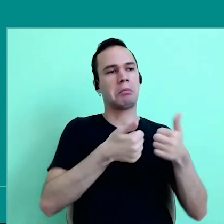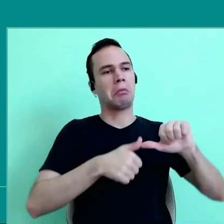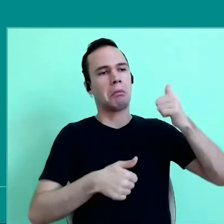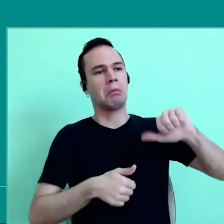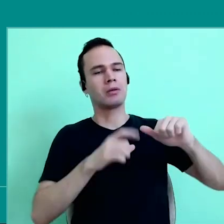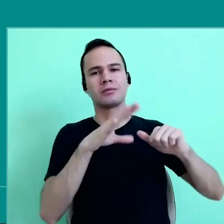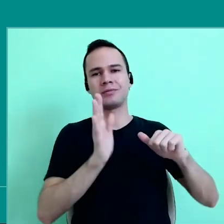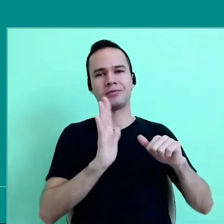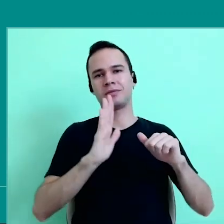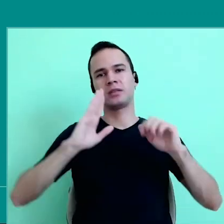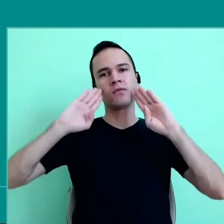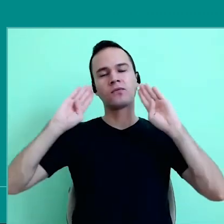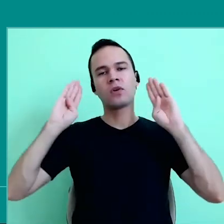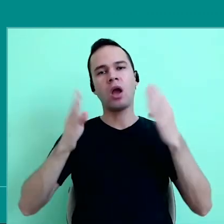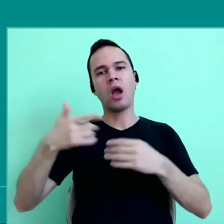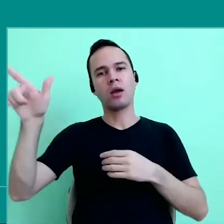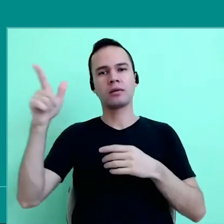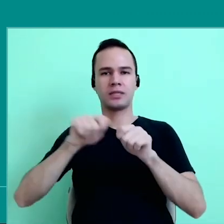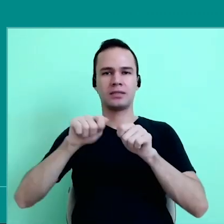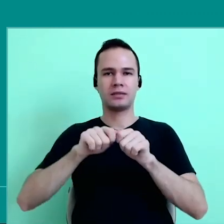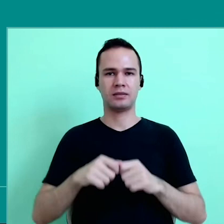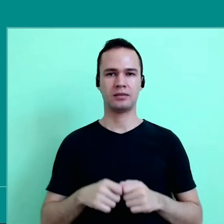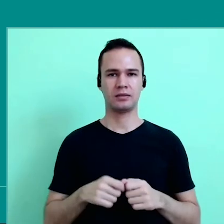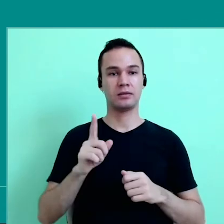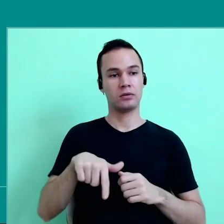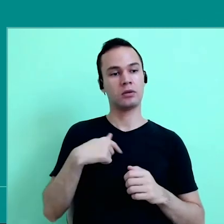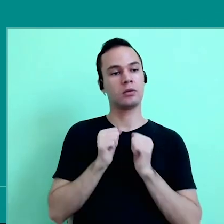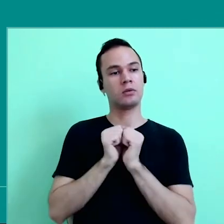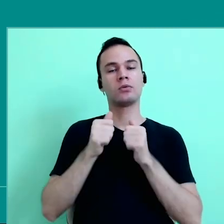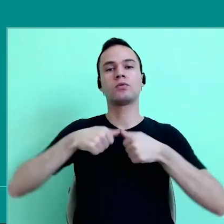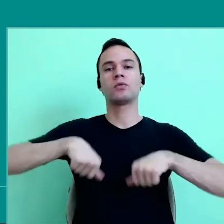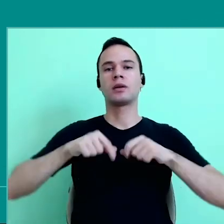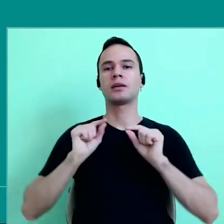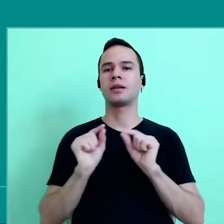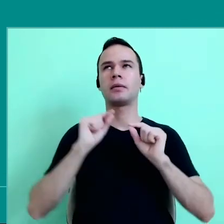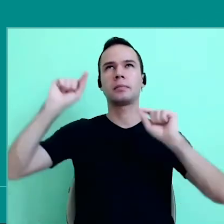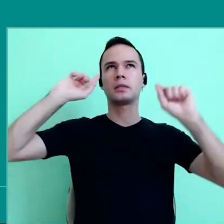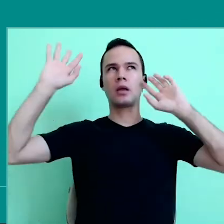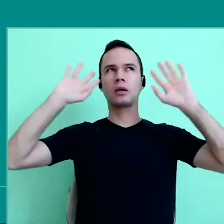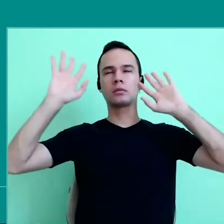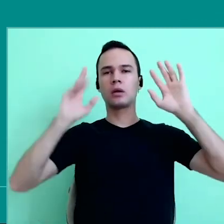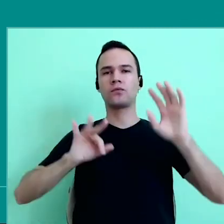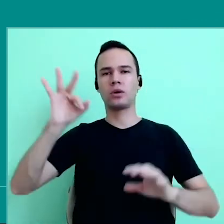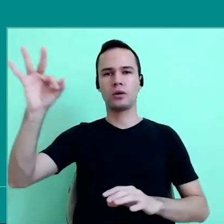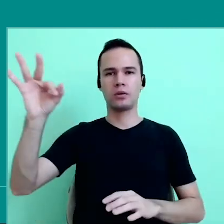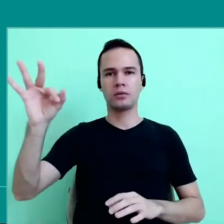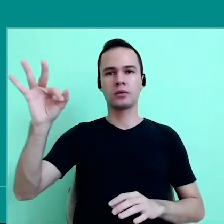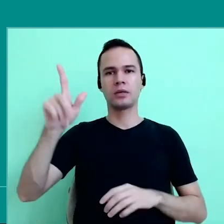and more on: what happens? What do we have left? What's left for us, thinking of the future, again,